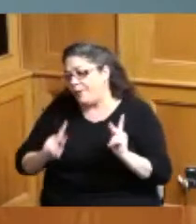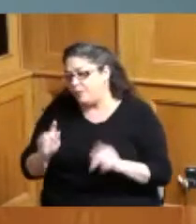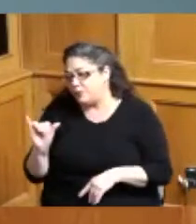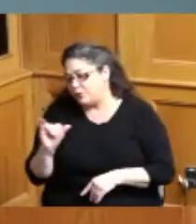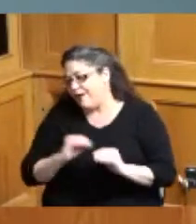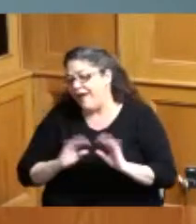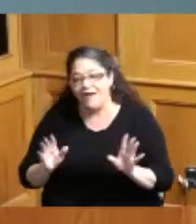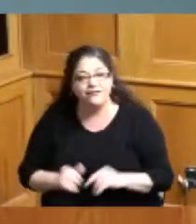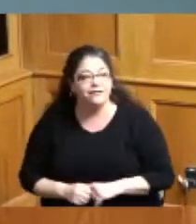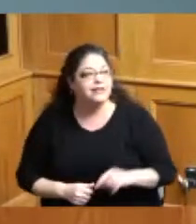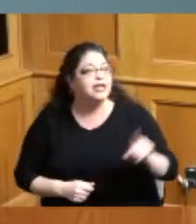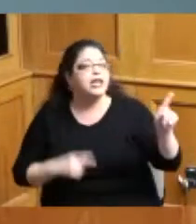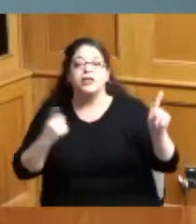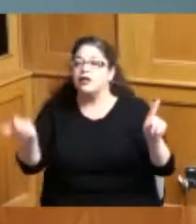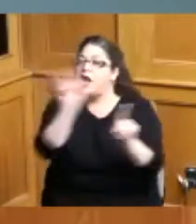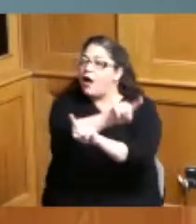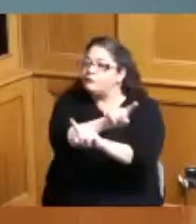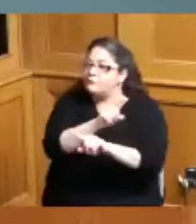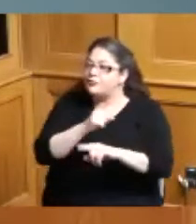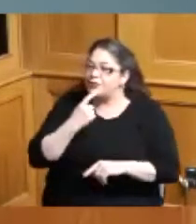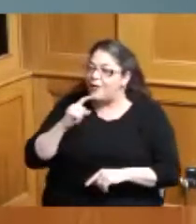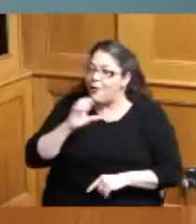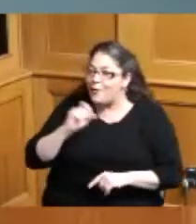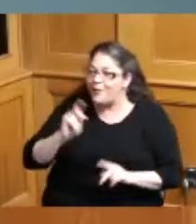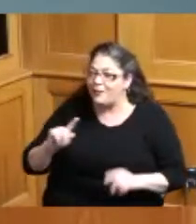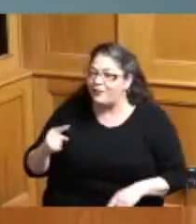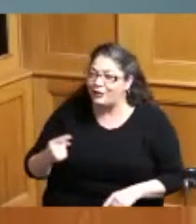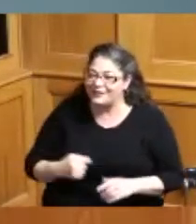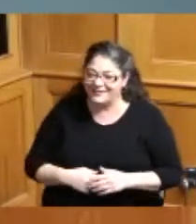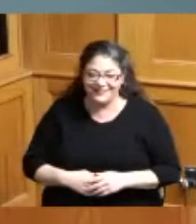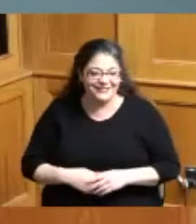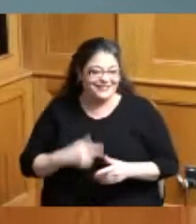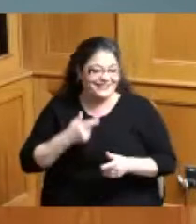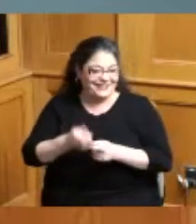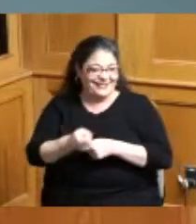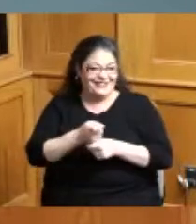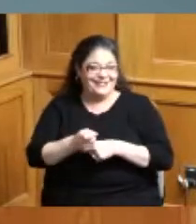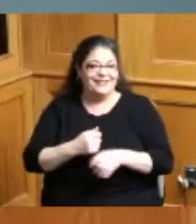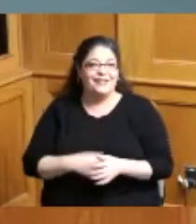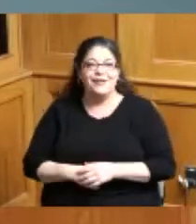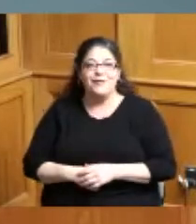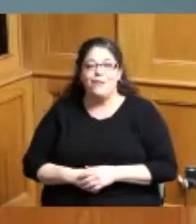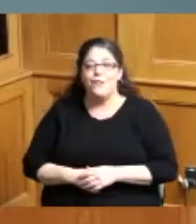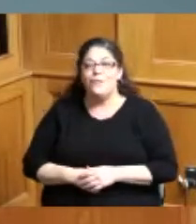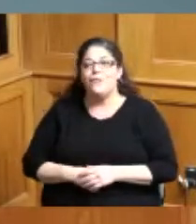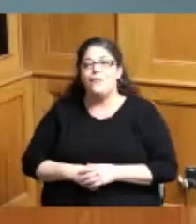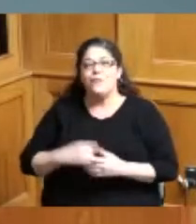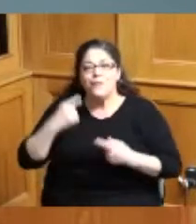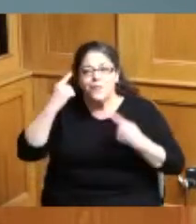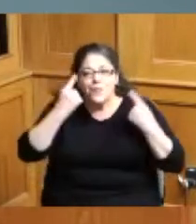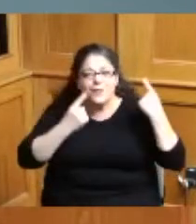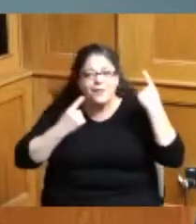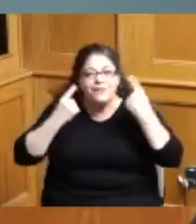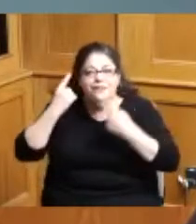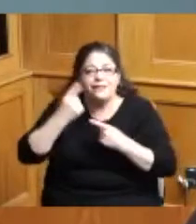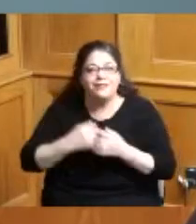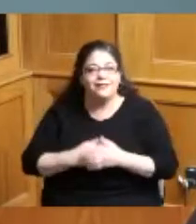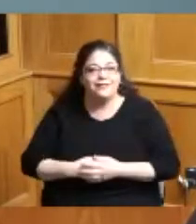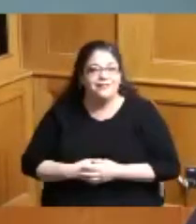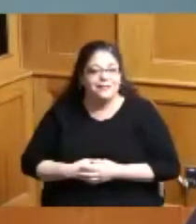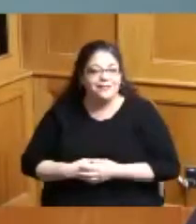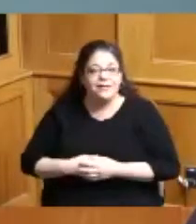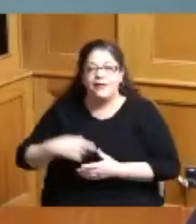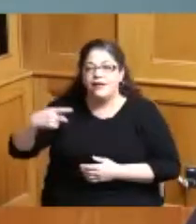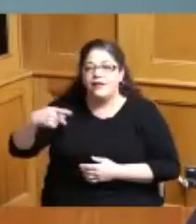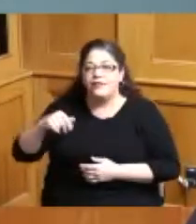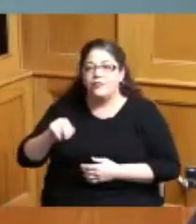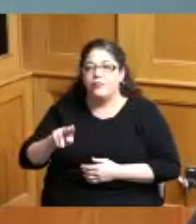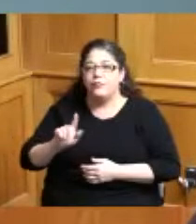but that's but when we thought about it as I said oriGinally Paul came up because he was breaking